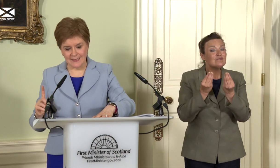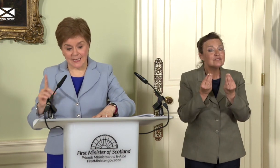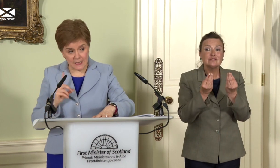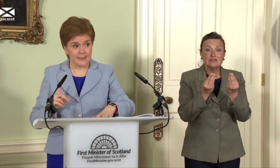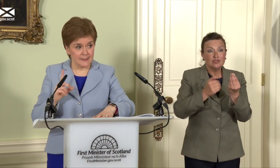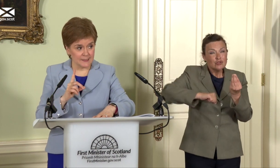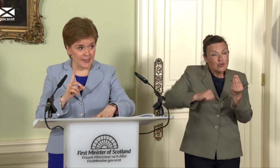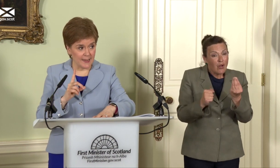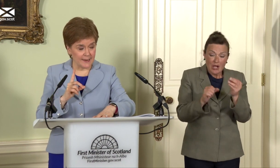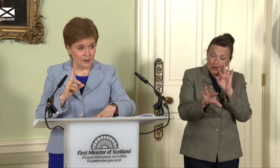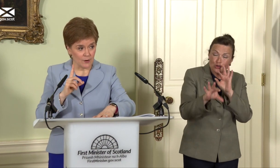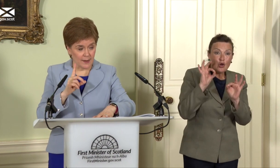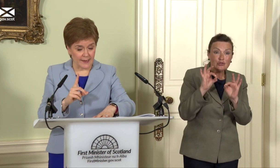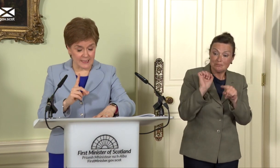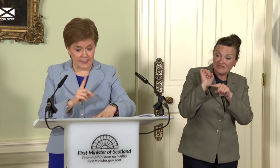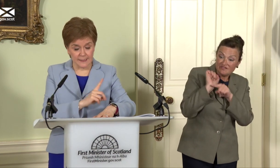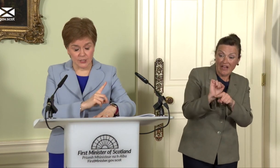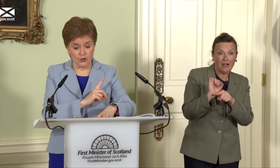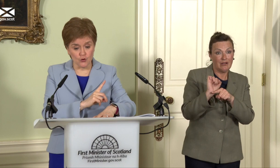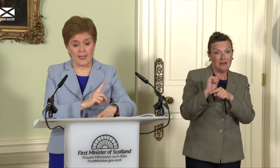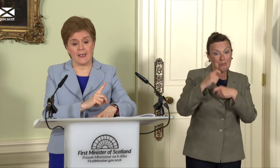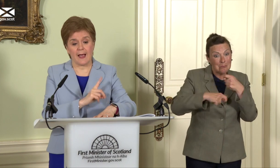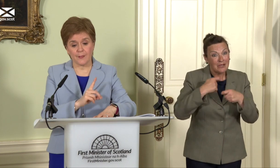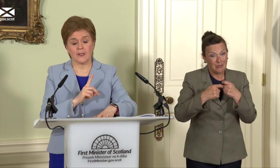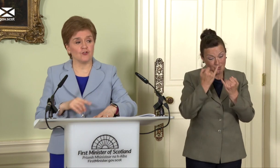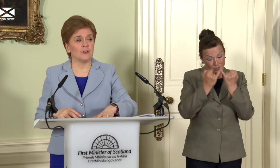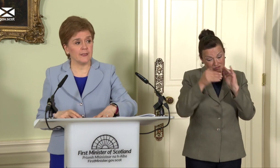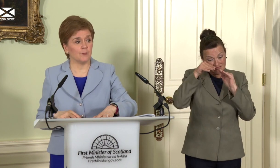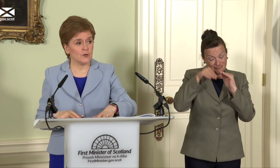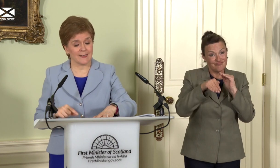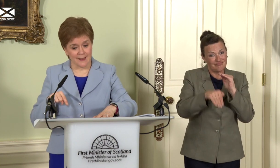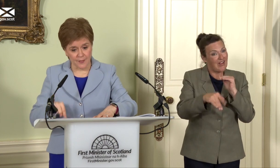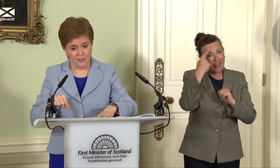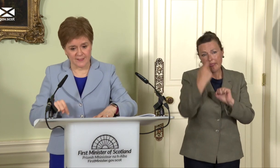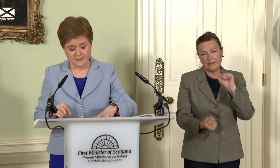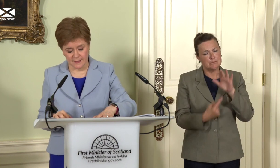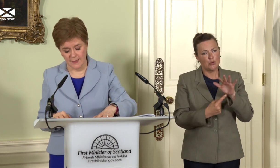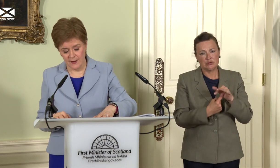decline… a declining UK, I think, is really important, and I think this is the